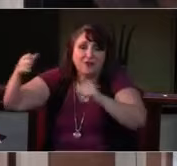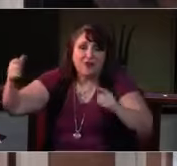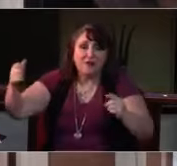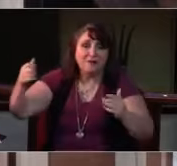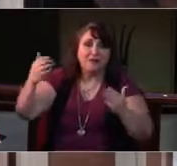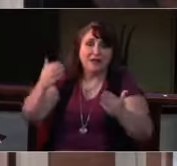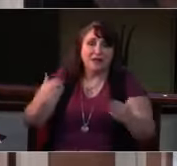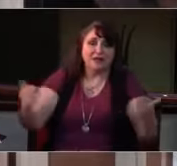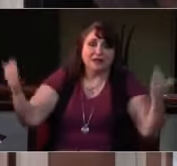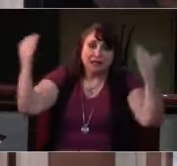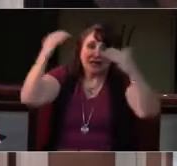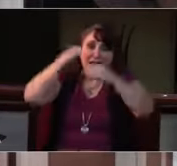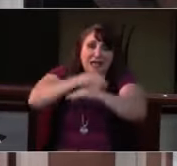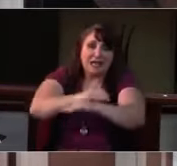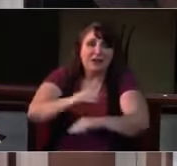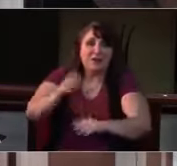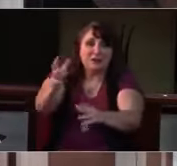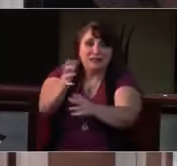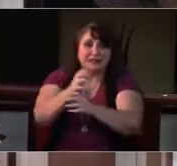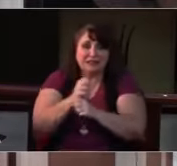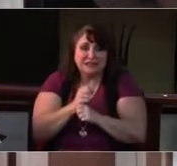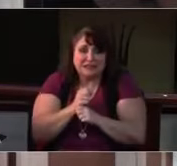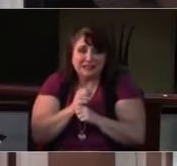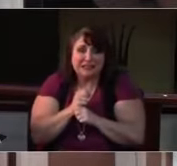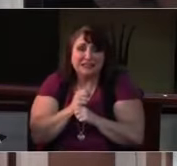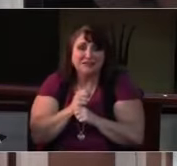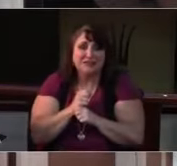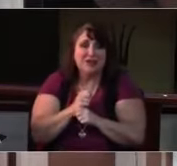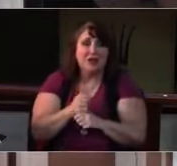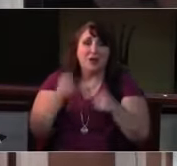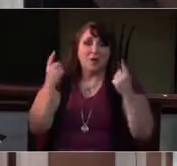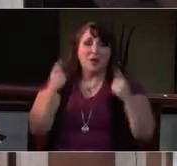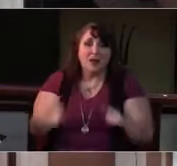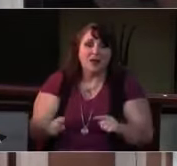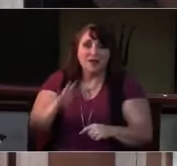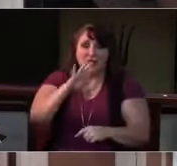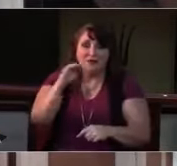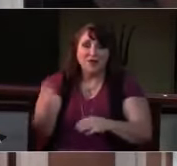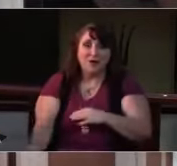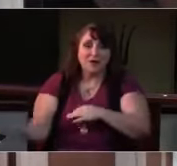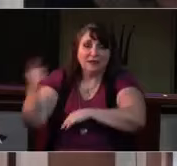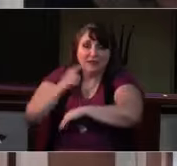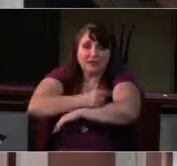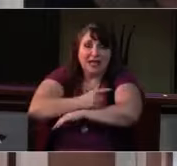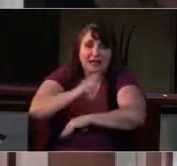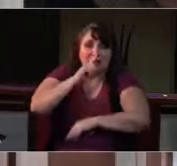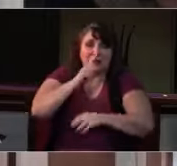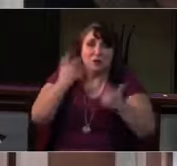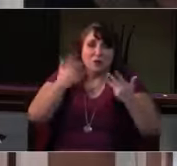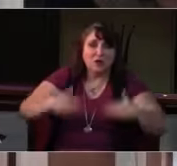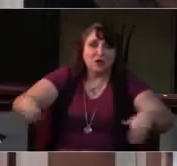are we left in sorrow now;